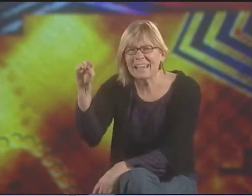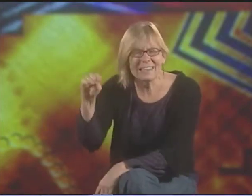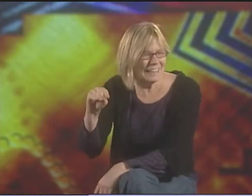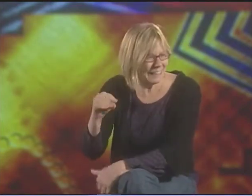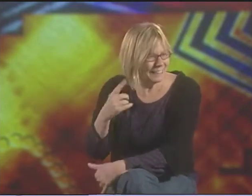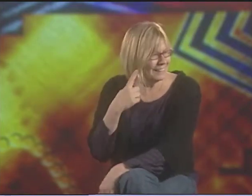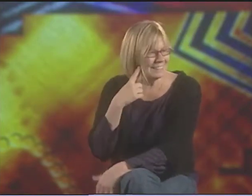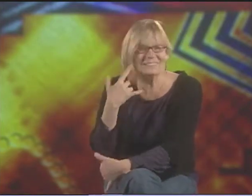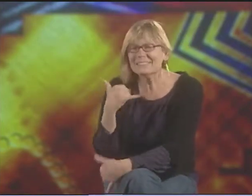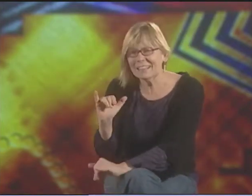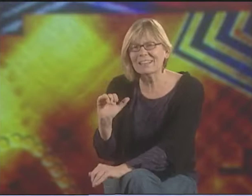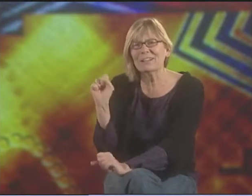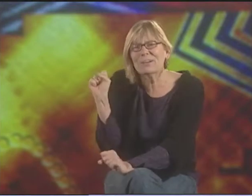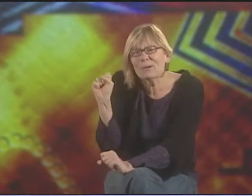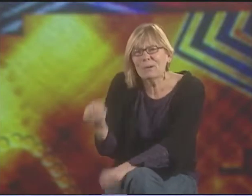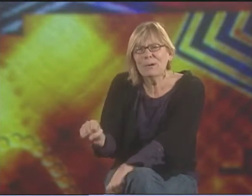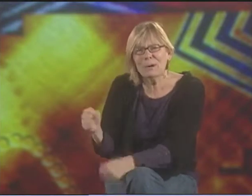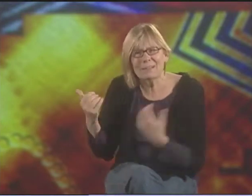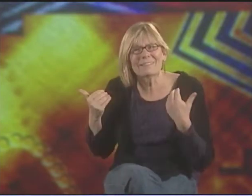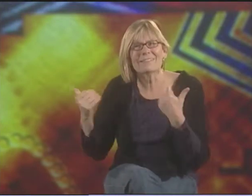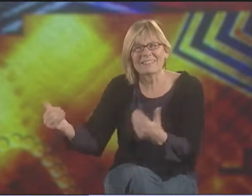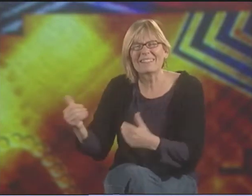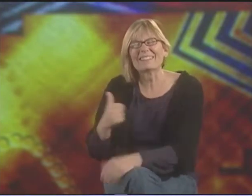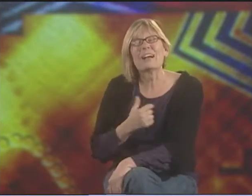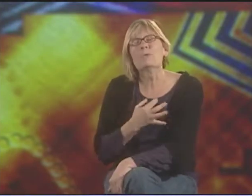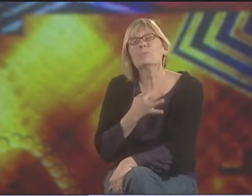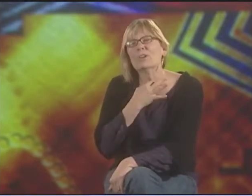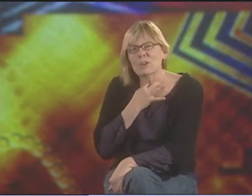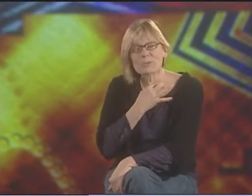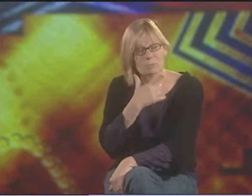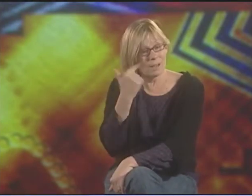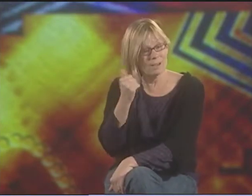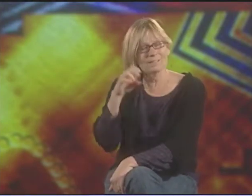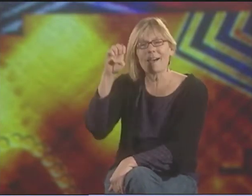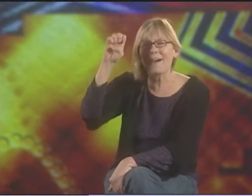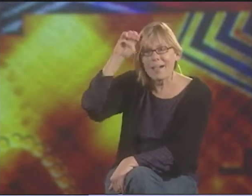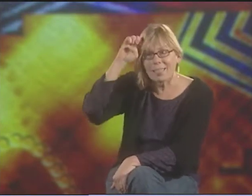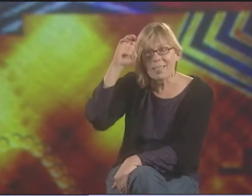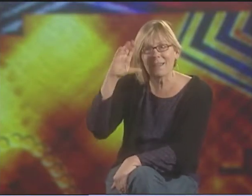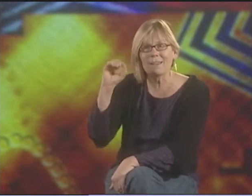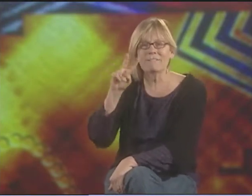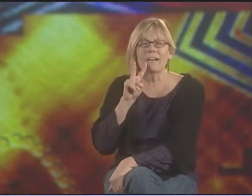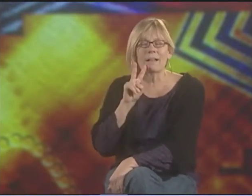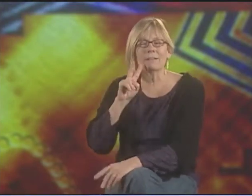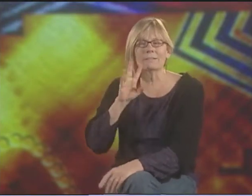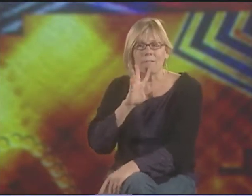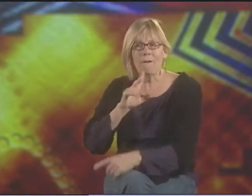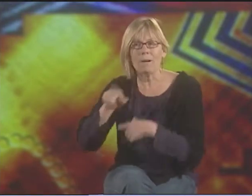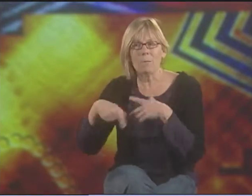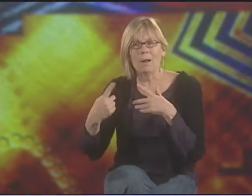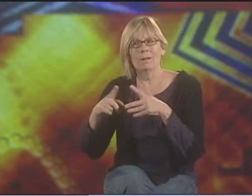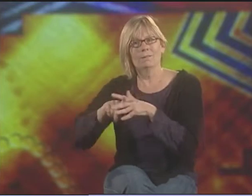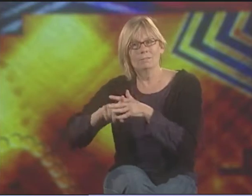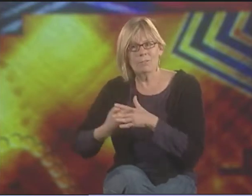HE'S 80 YEARS OLD, SO I DON'T KNOW IF HE'S GOING TO DO THAT. HE STARTED THE PROCESS. HE COULD DO IT, BUT HE HASN'T.